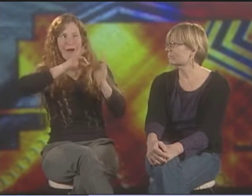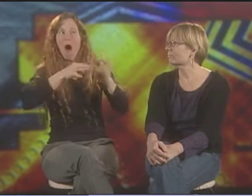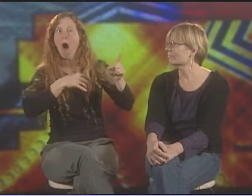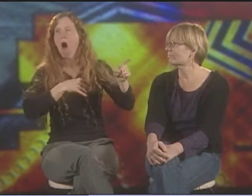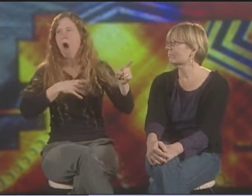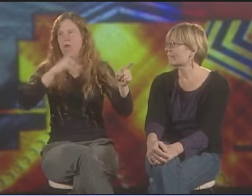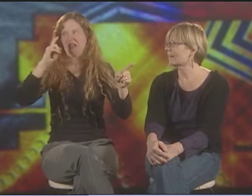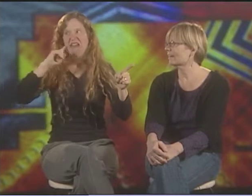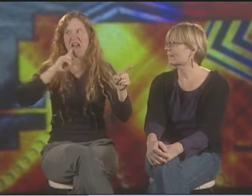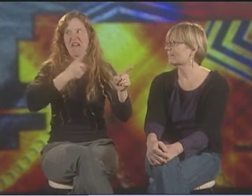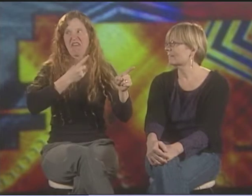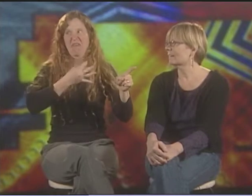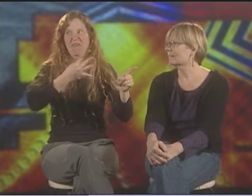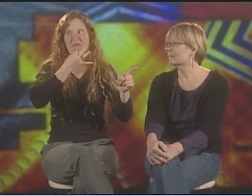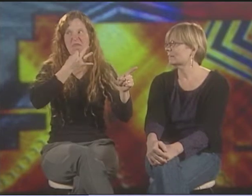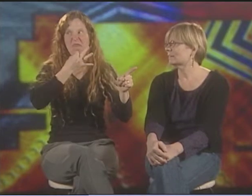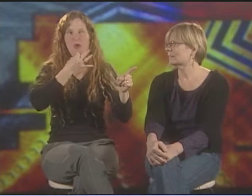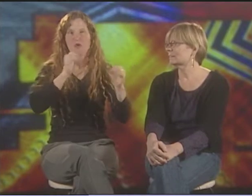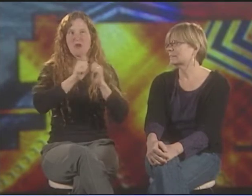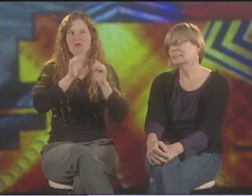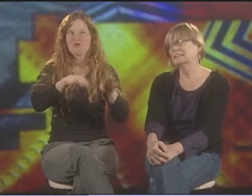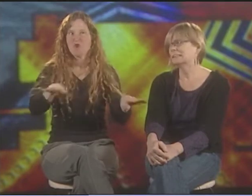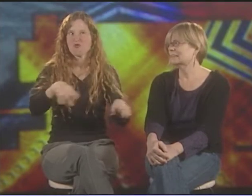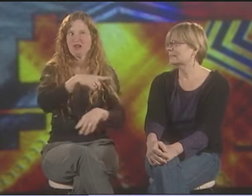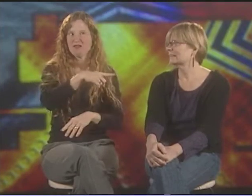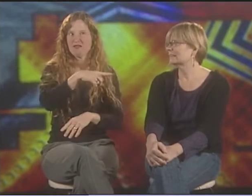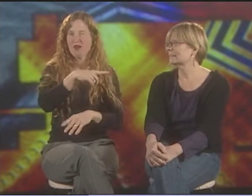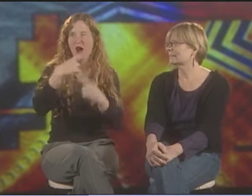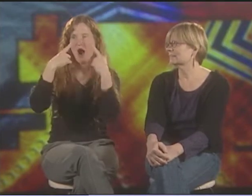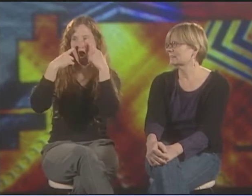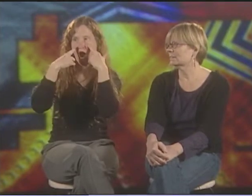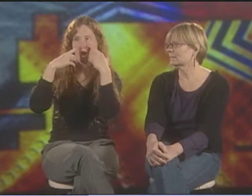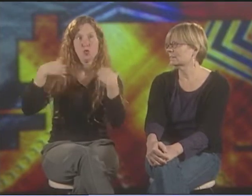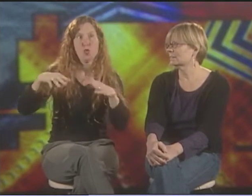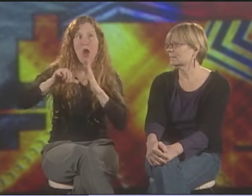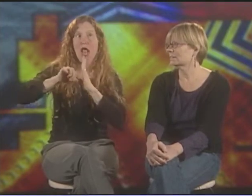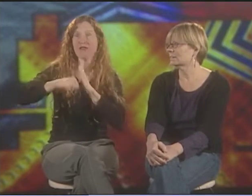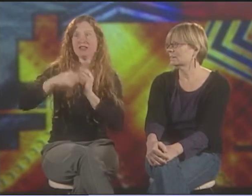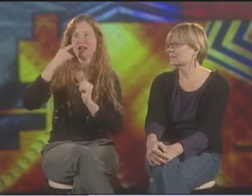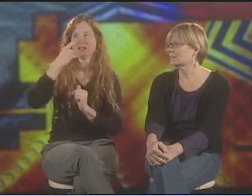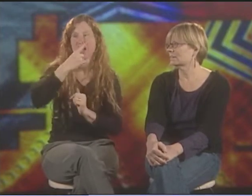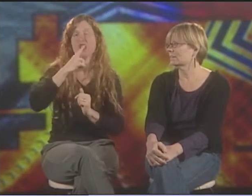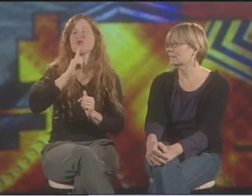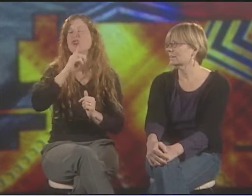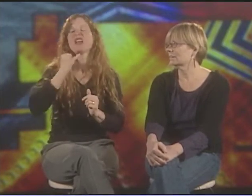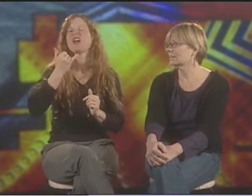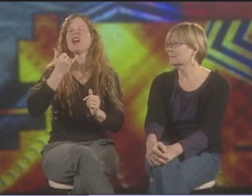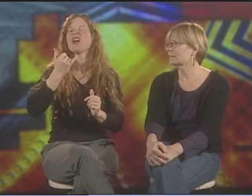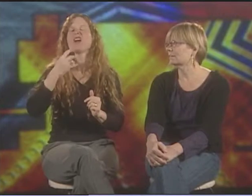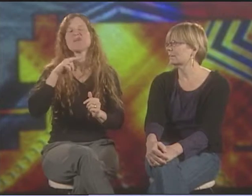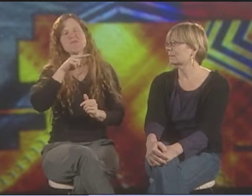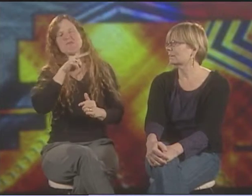AND PEOPLE INTERPRET IT AND GO, "OH, YES, "YOU CAN SEE THERE WAS A LOT OF DEAF STUFF THERE. THE CHILDREN HAVE EYES THAT LOOK LIKE DEAF EYES"